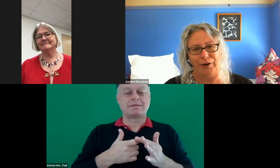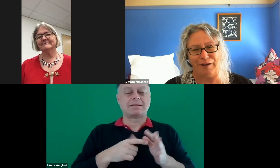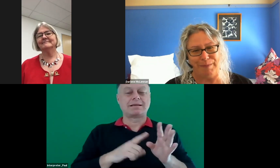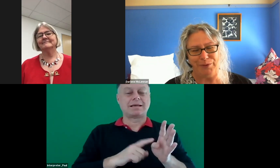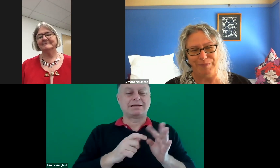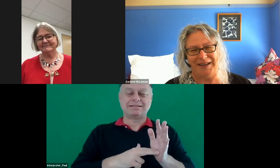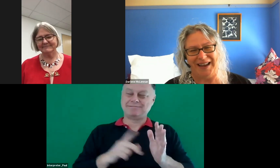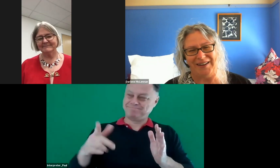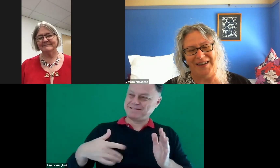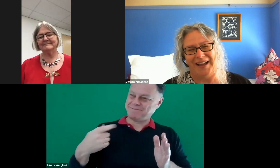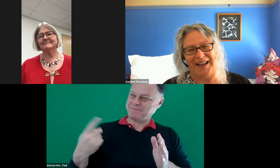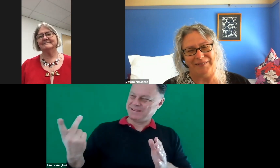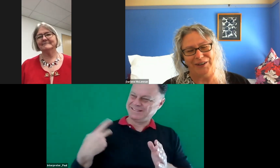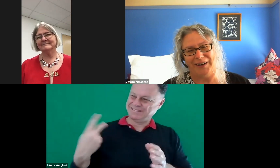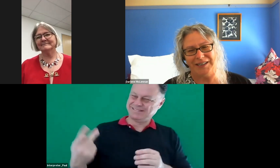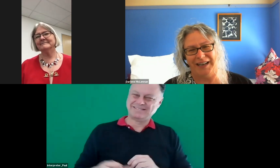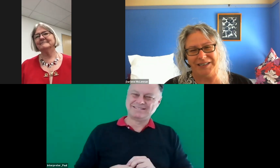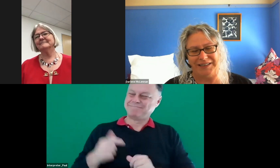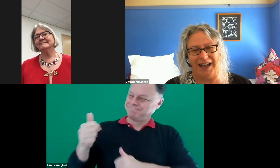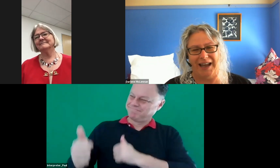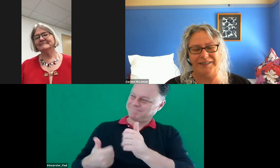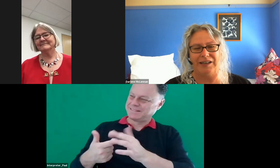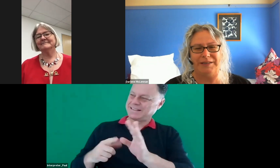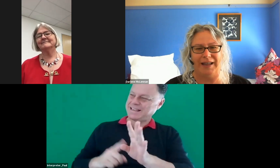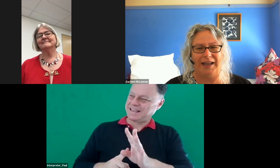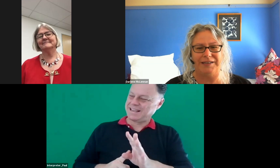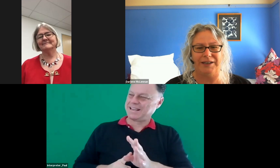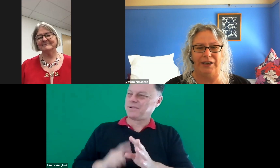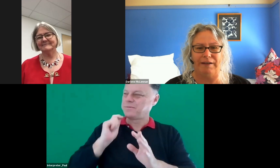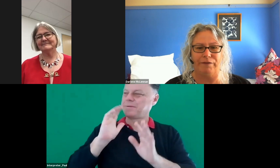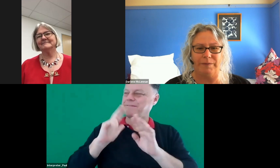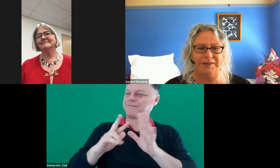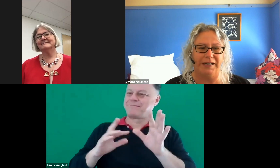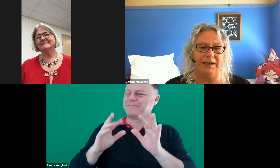life member with me now. Congratulations Kay. It's going to sad to see you leave from the sector.